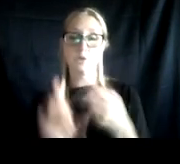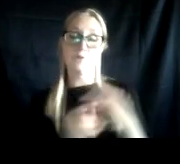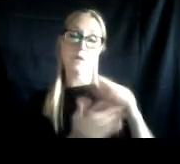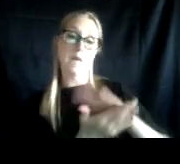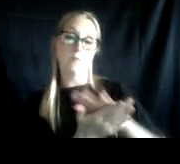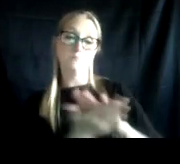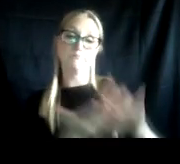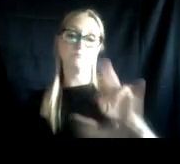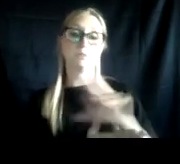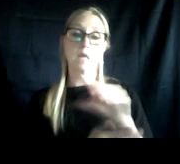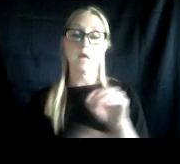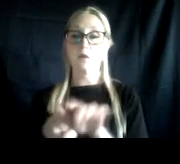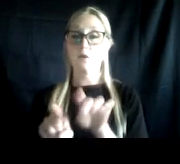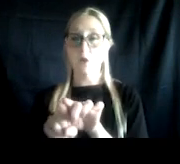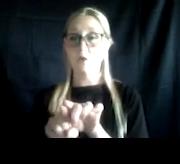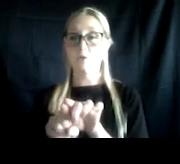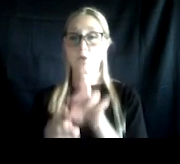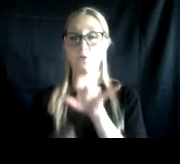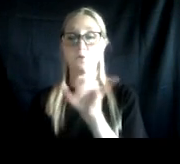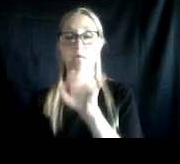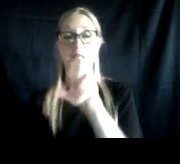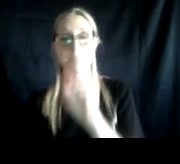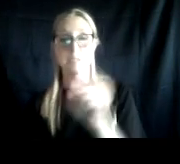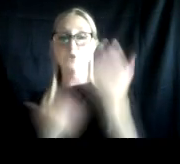and crisis services and hospitals. So thanks so much for joining us today,